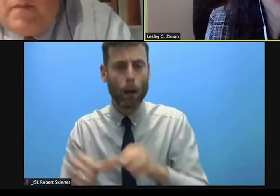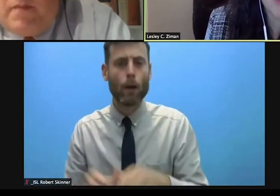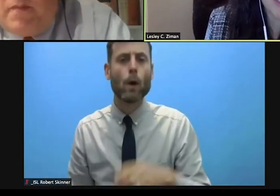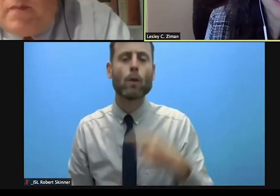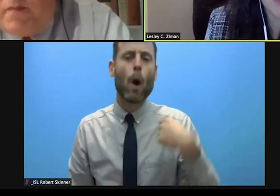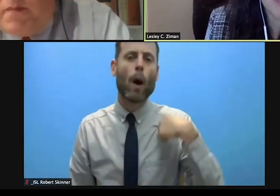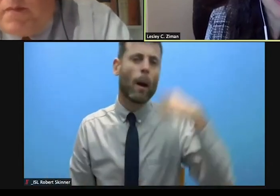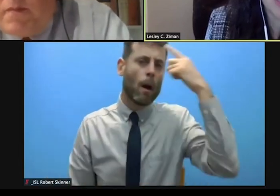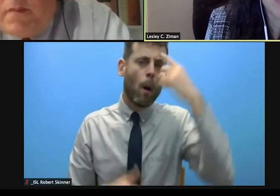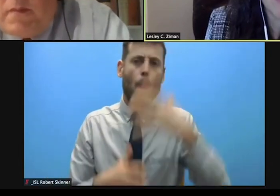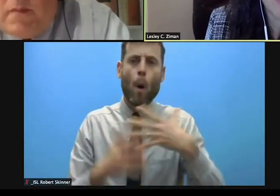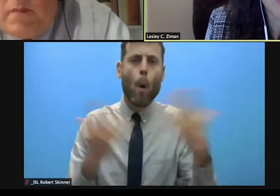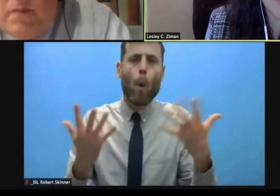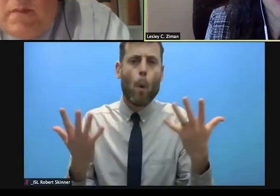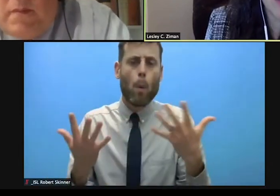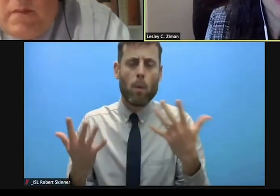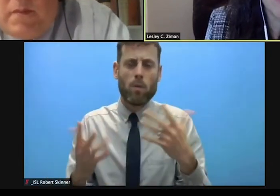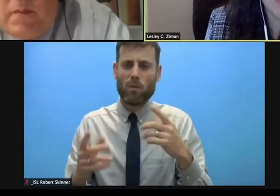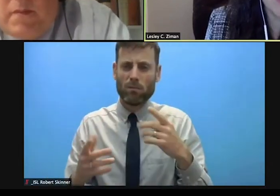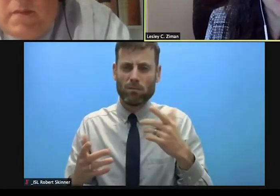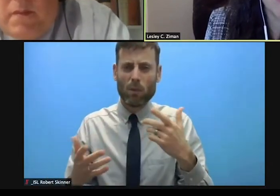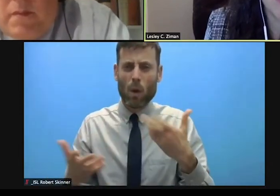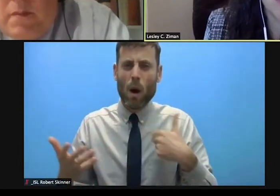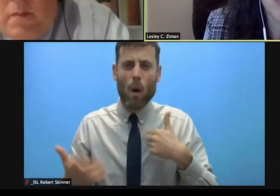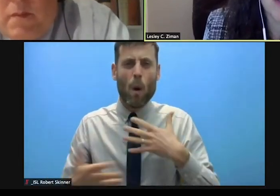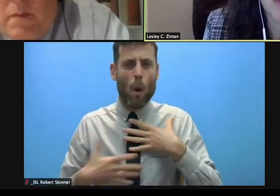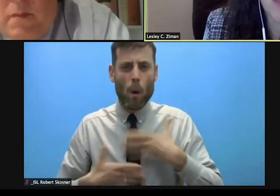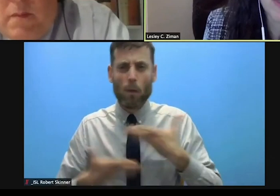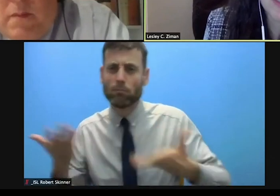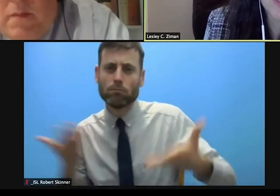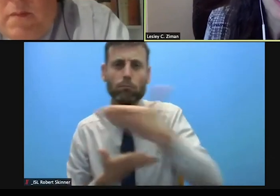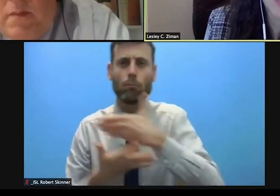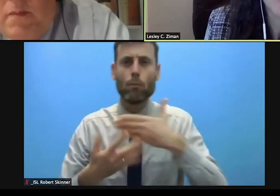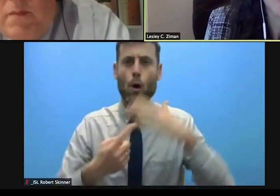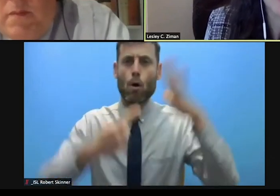we would like to suggest we focus on the mid year review in the report as well as